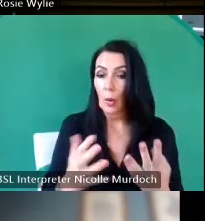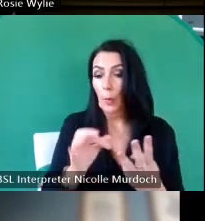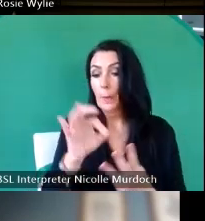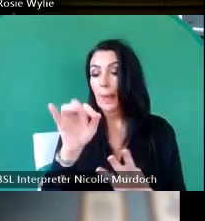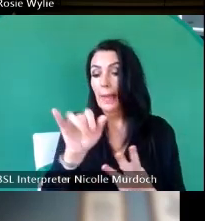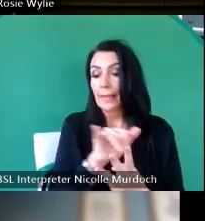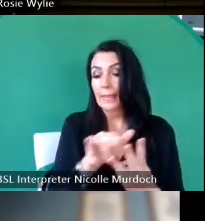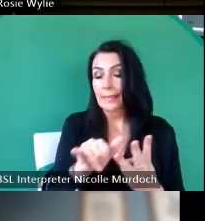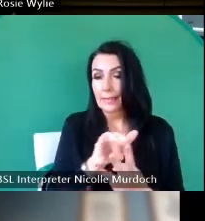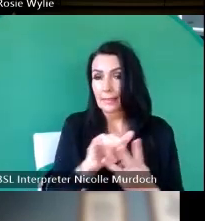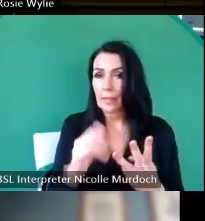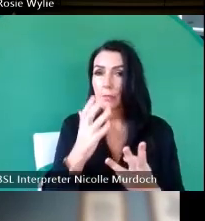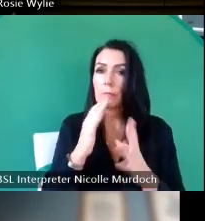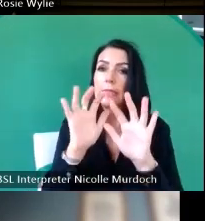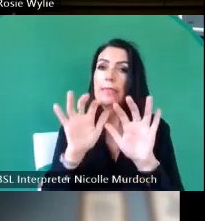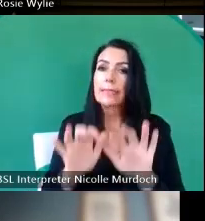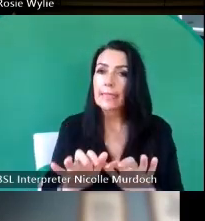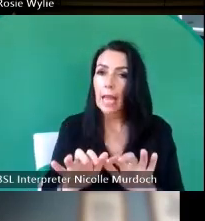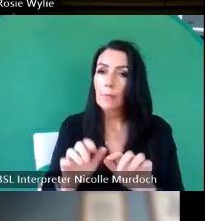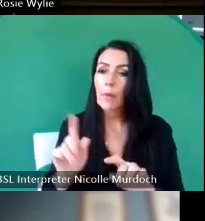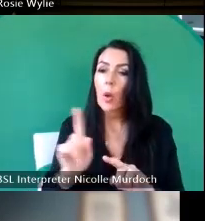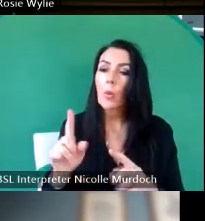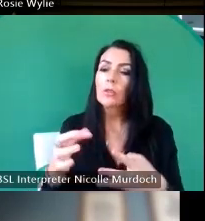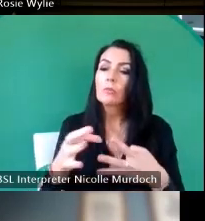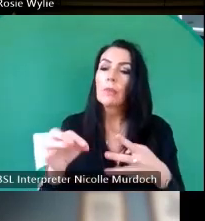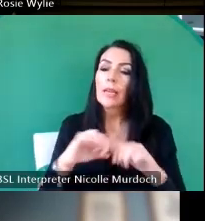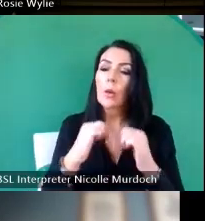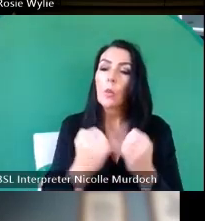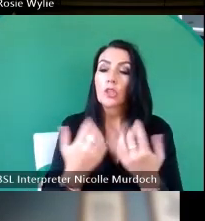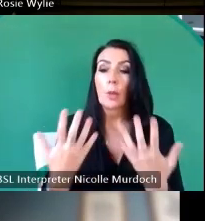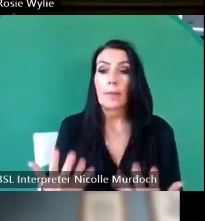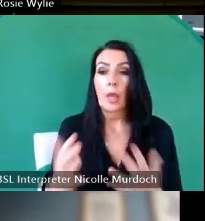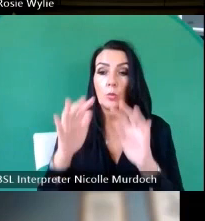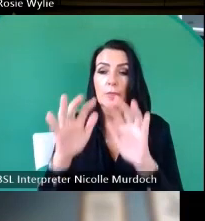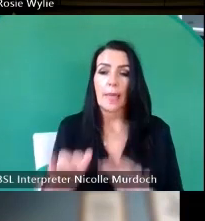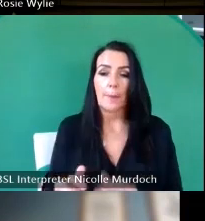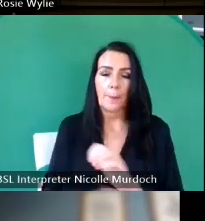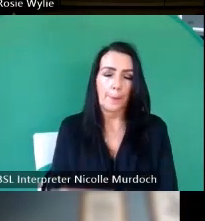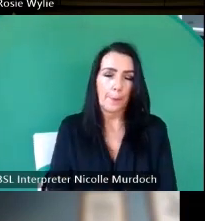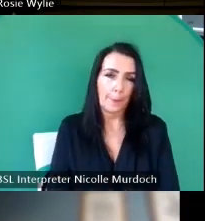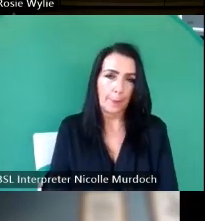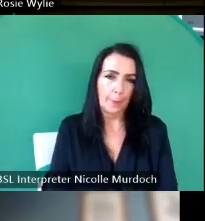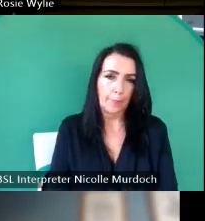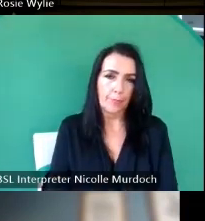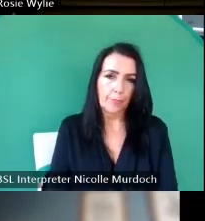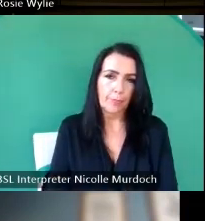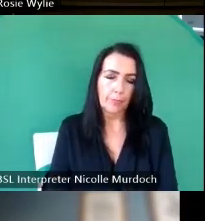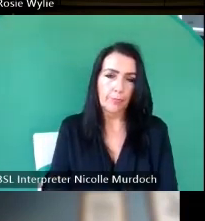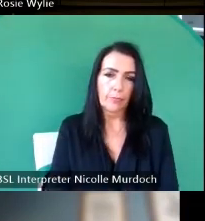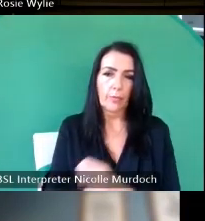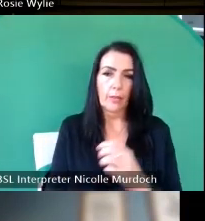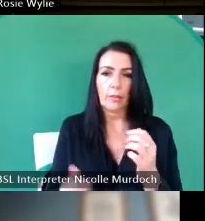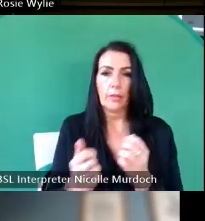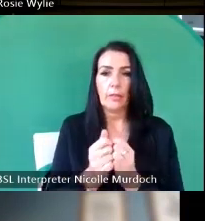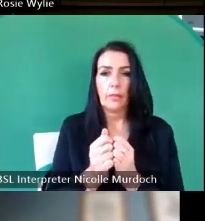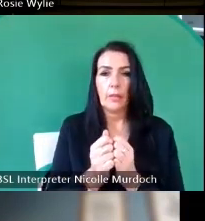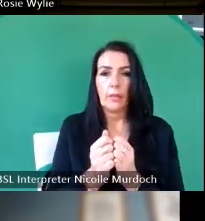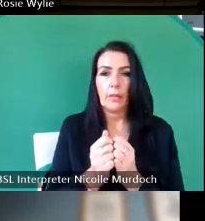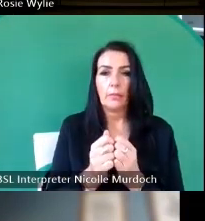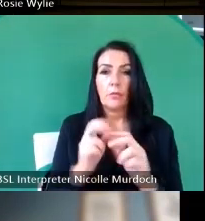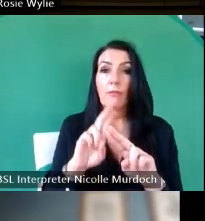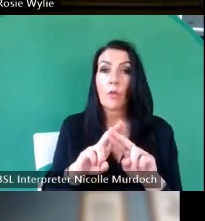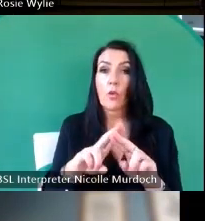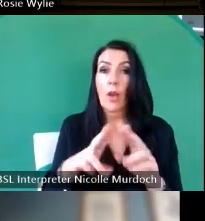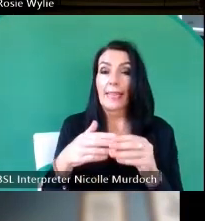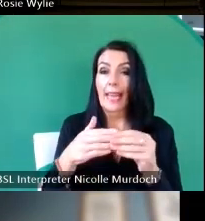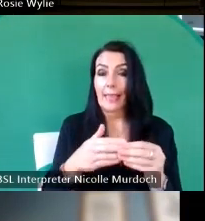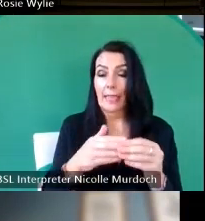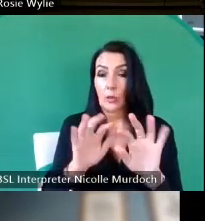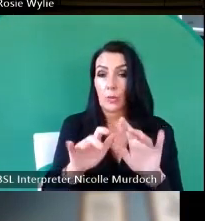please type your selection now into the chat so for Amora guidelines you would type the number two